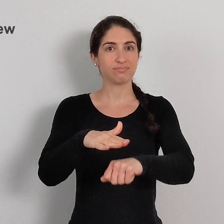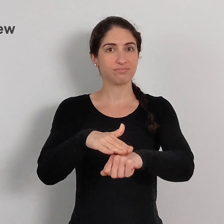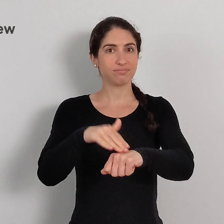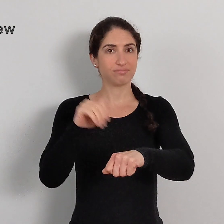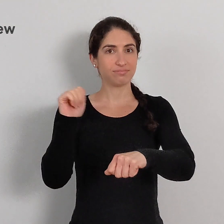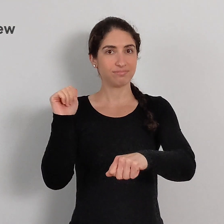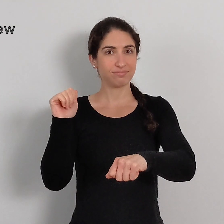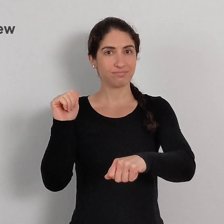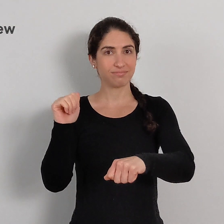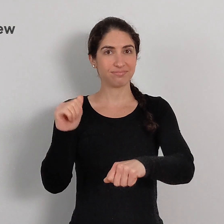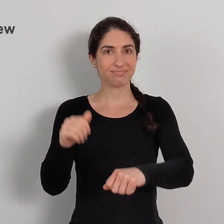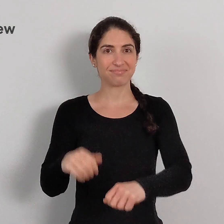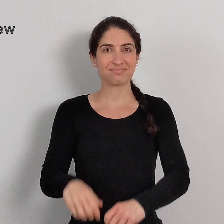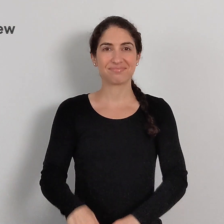SUMMON